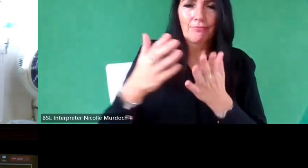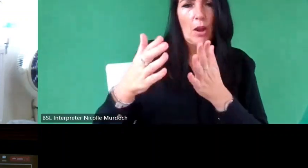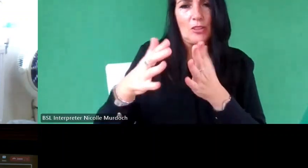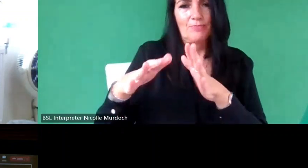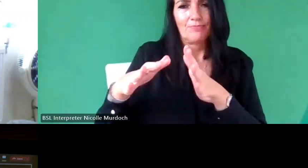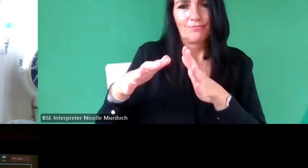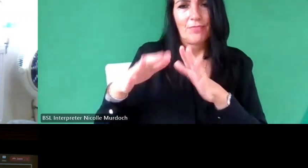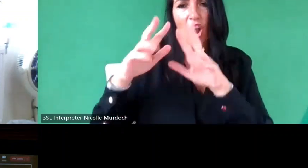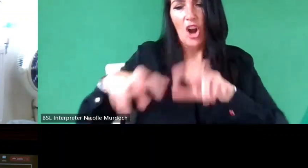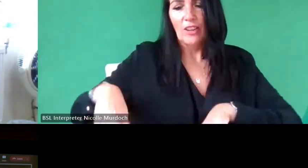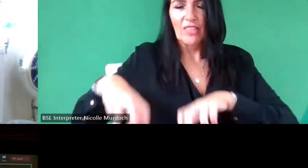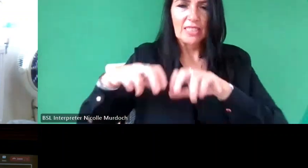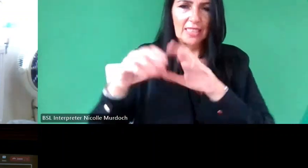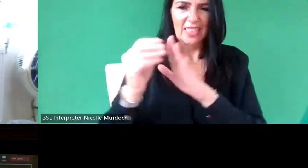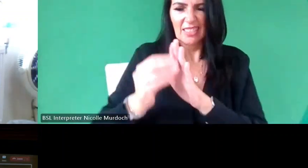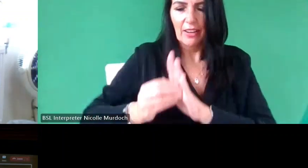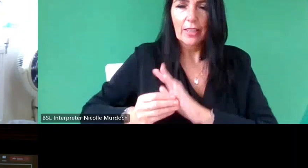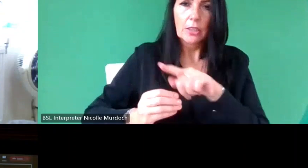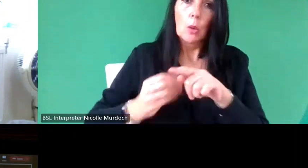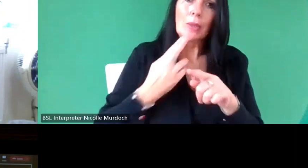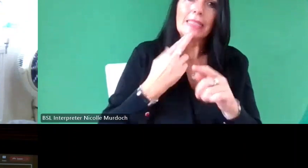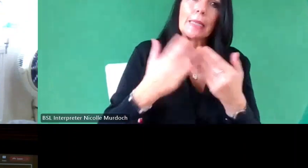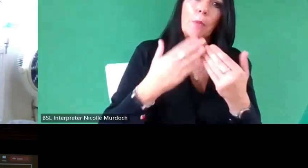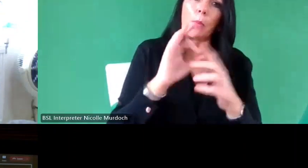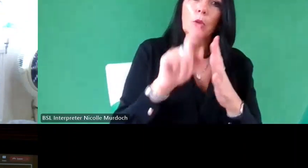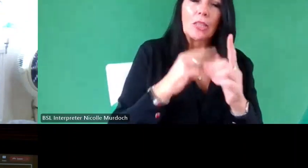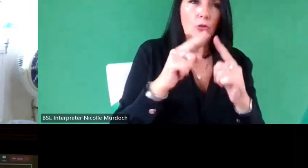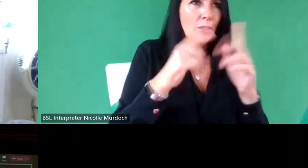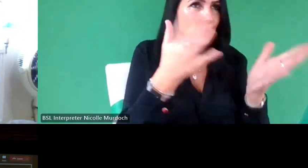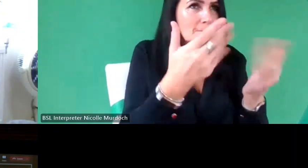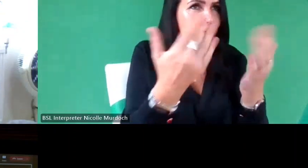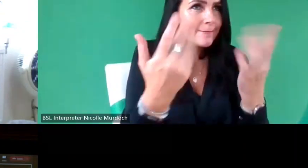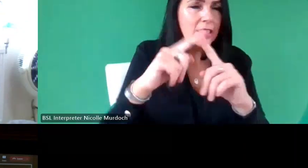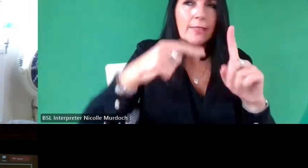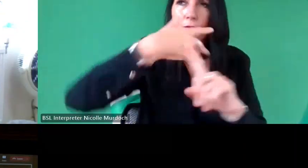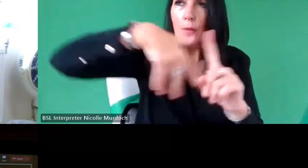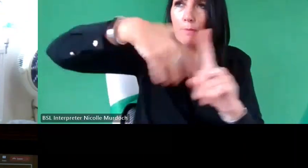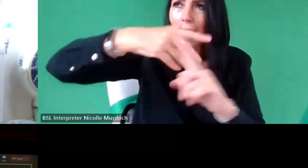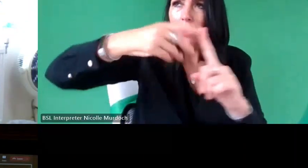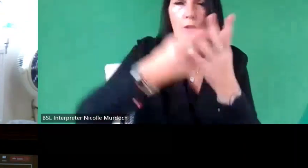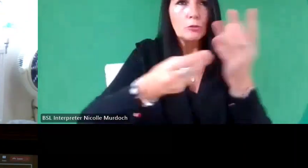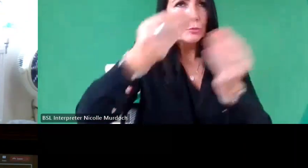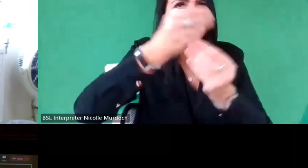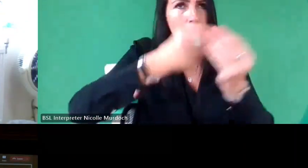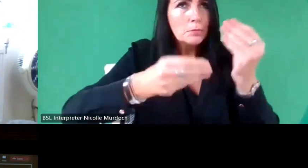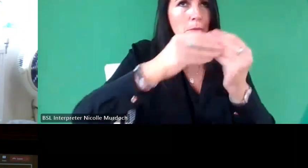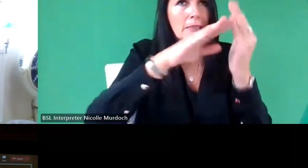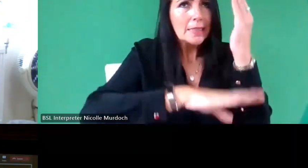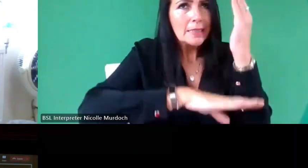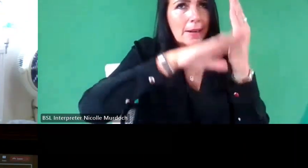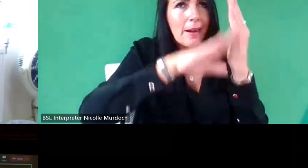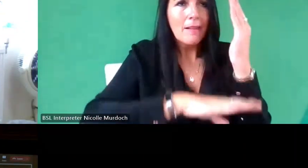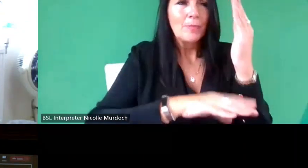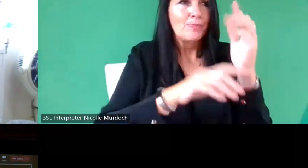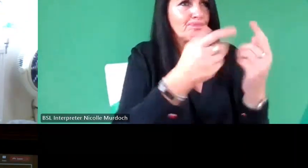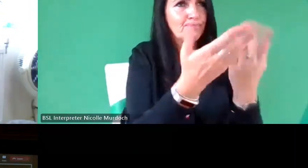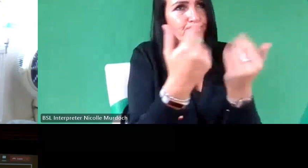projects like that so that the sector needs to change I think in order for us to expect